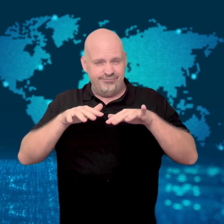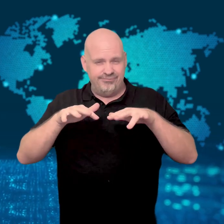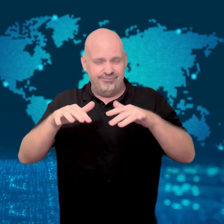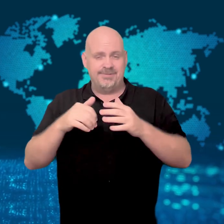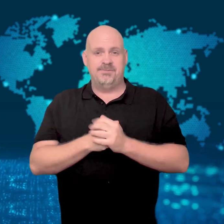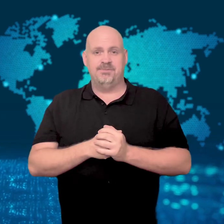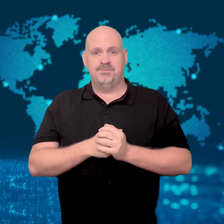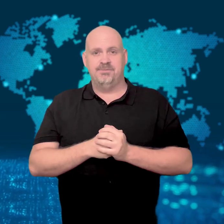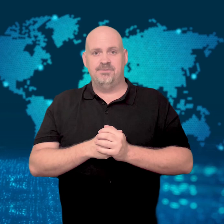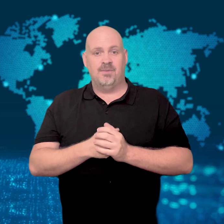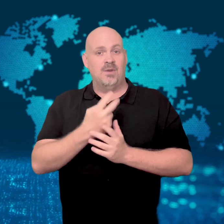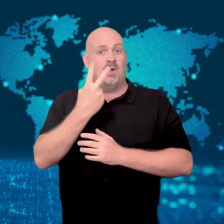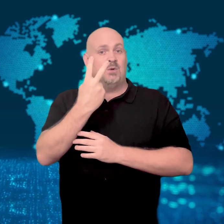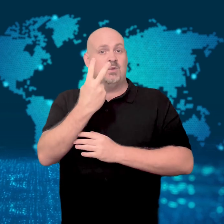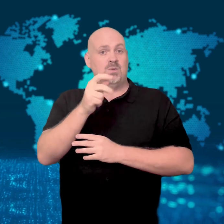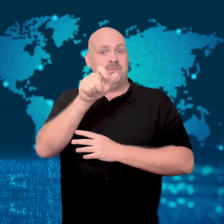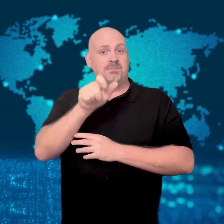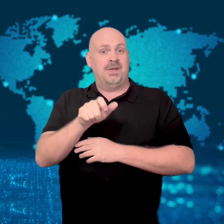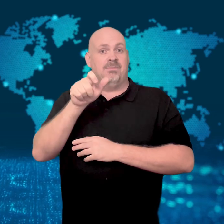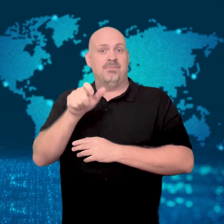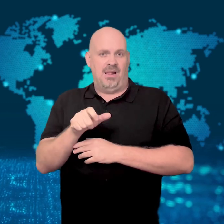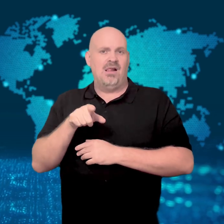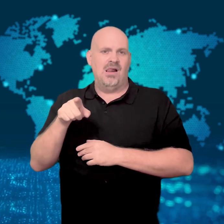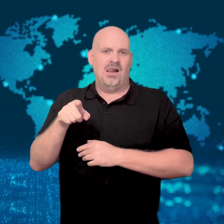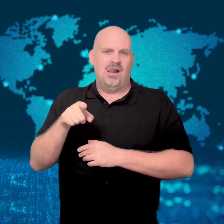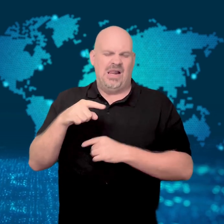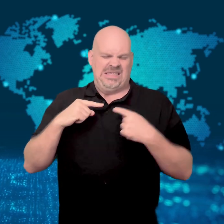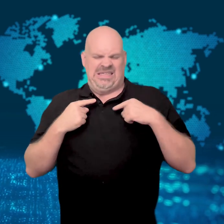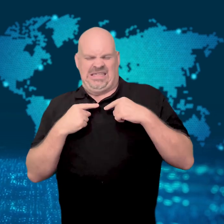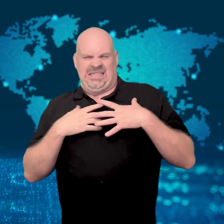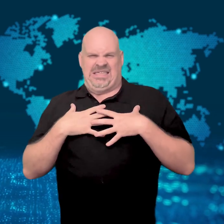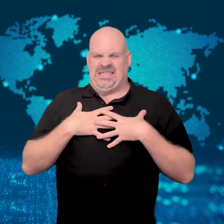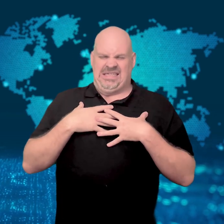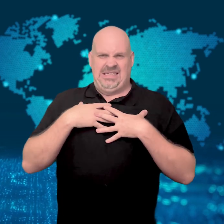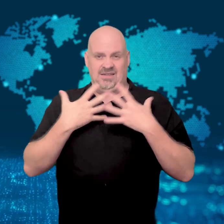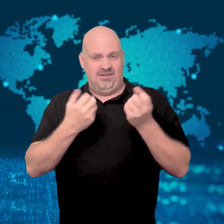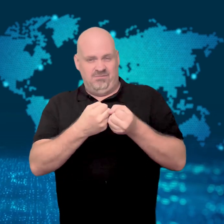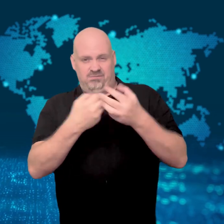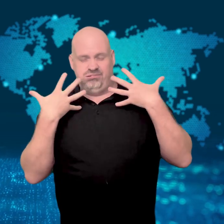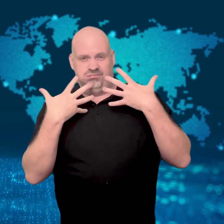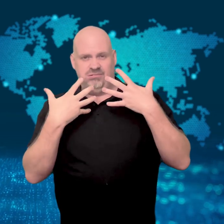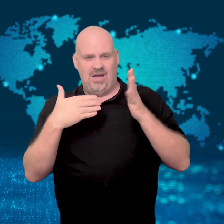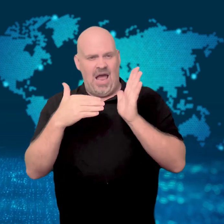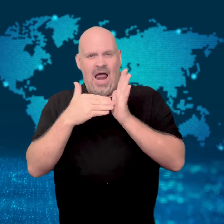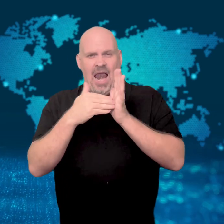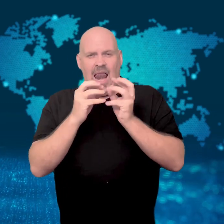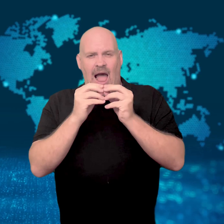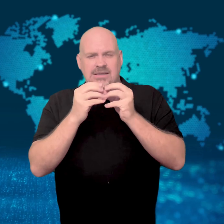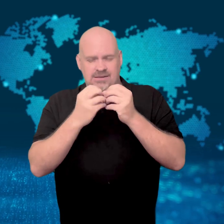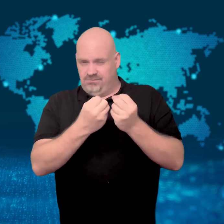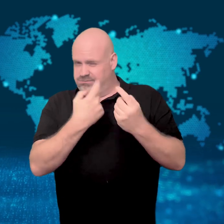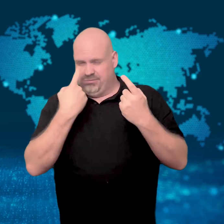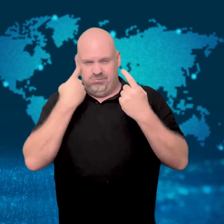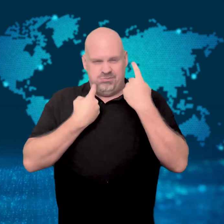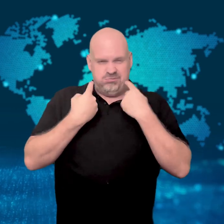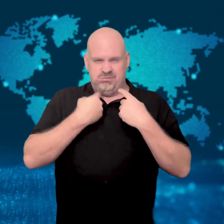Small shampoo bottles from inside the hotel were also scattered outside.